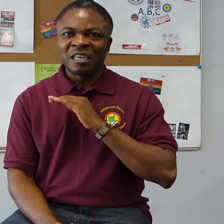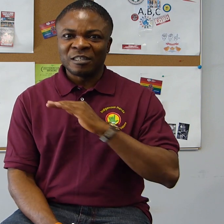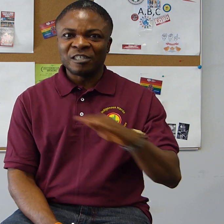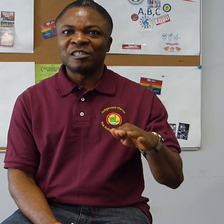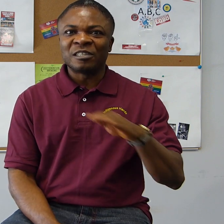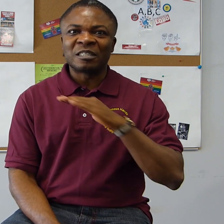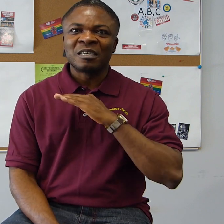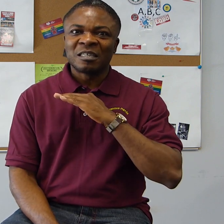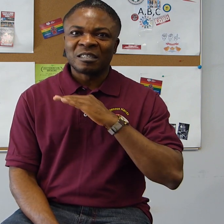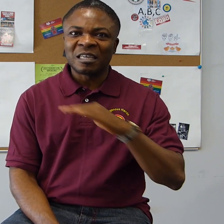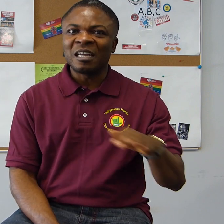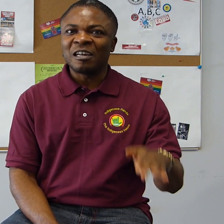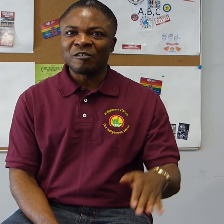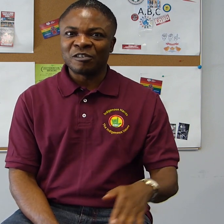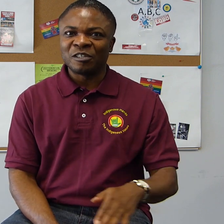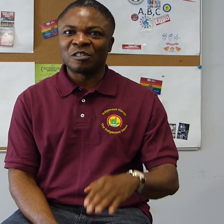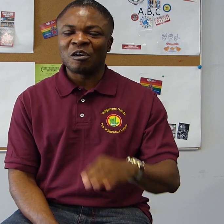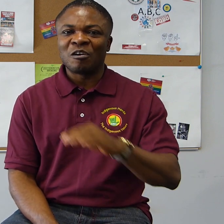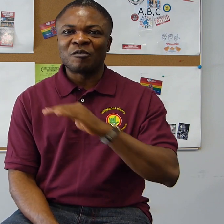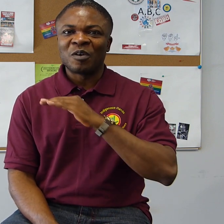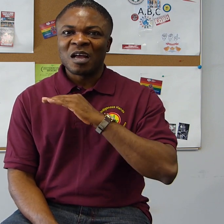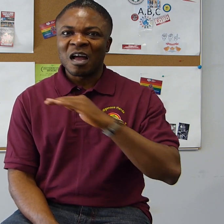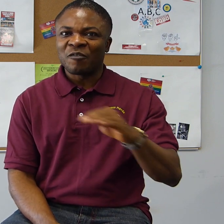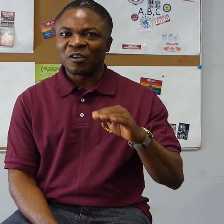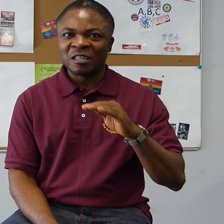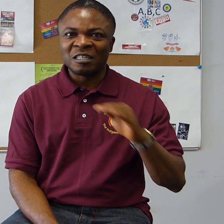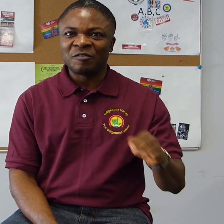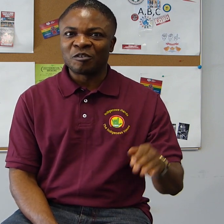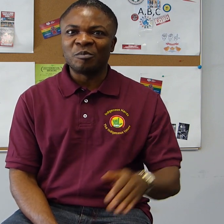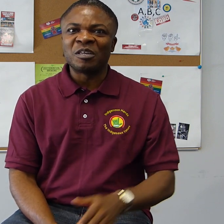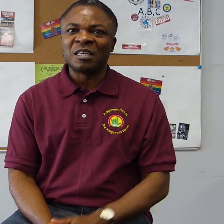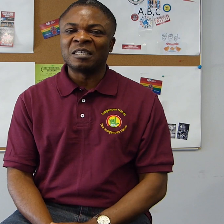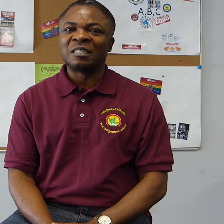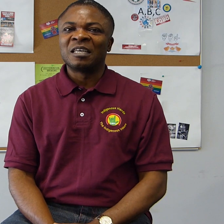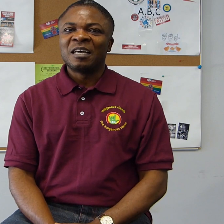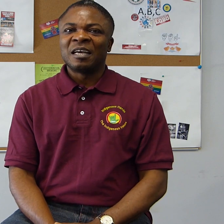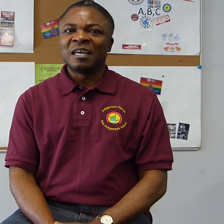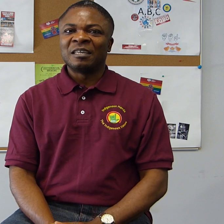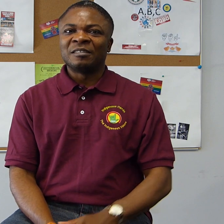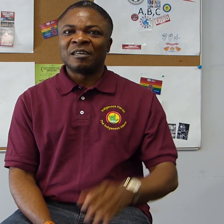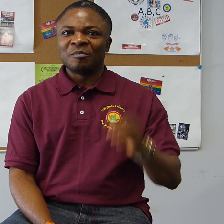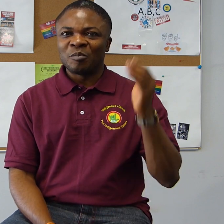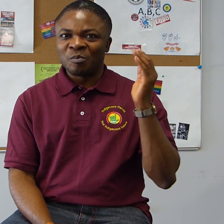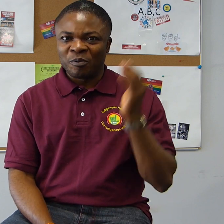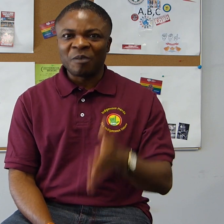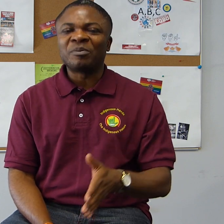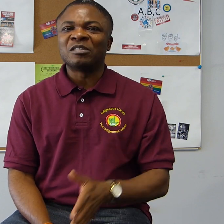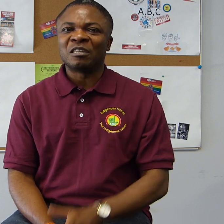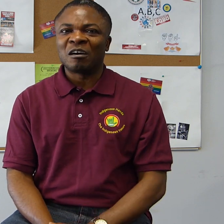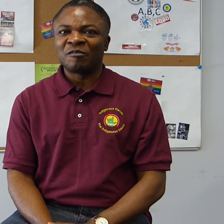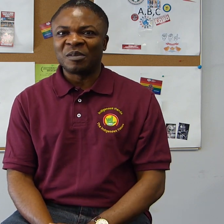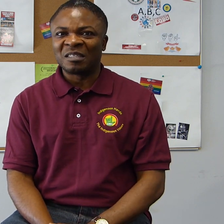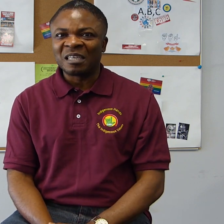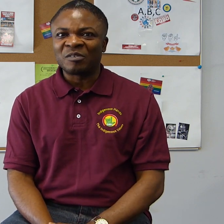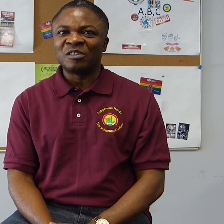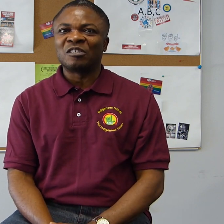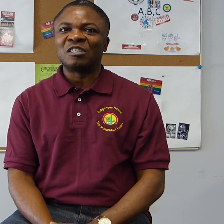indigenous signed languages of African Deaf communities and the purpose of this series